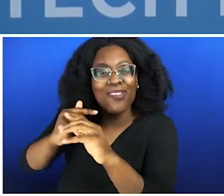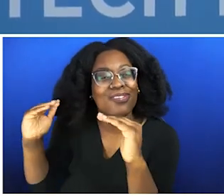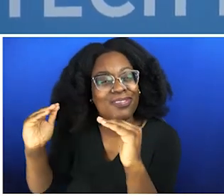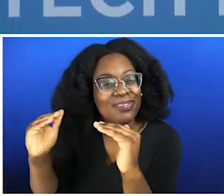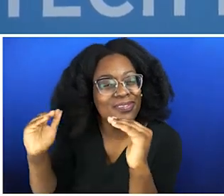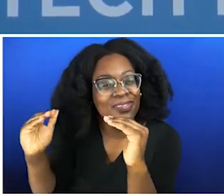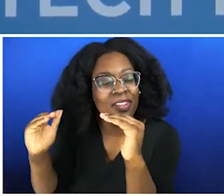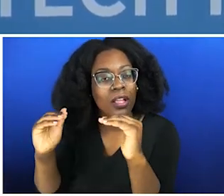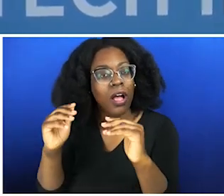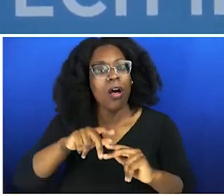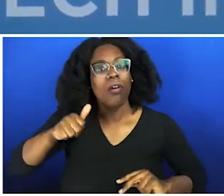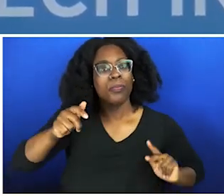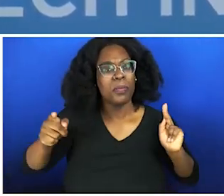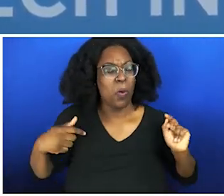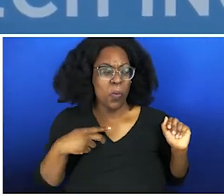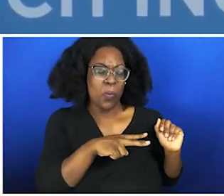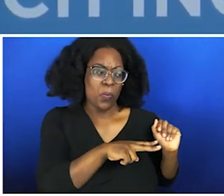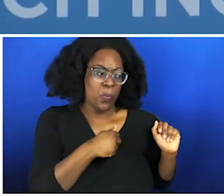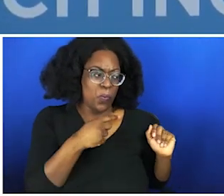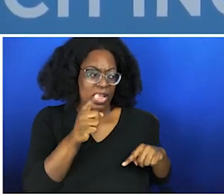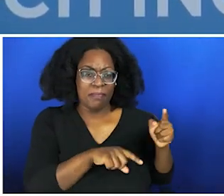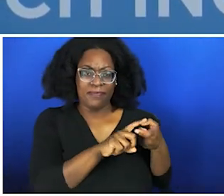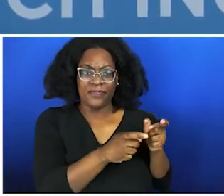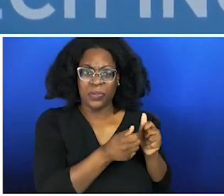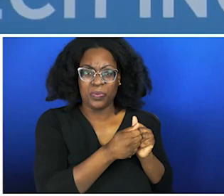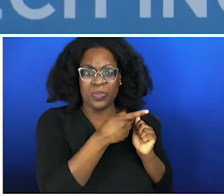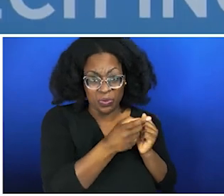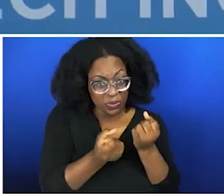"Oh, I can't be friends with you, because it just doesn't look cool. They're the troublemaker,